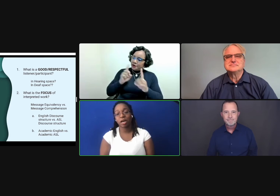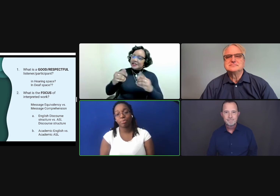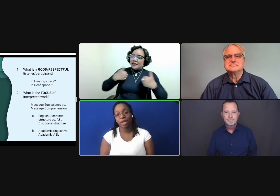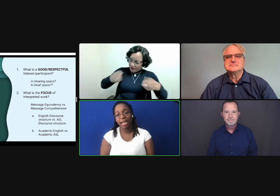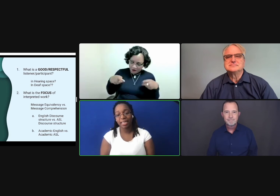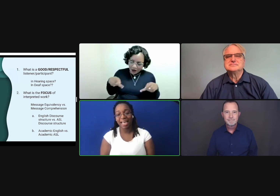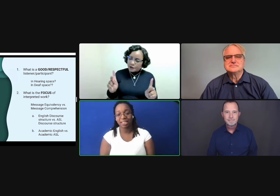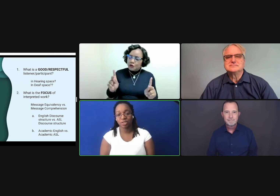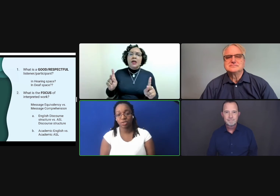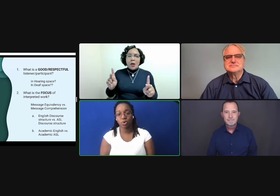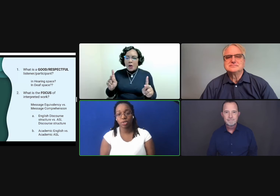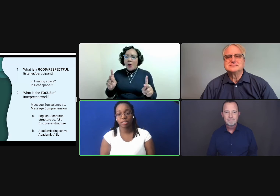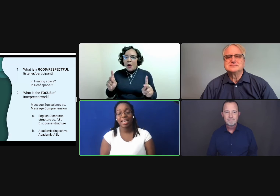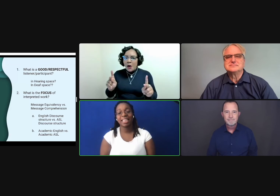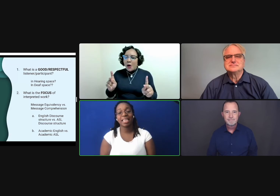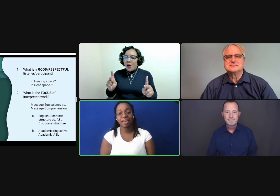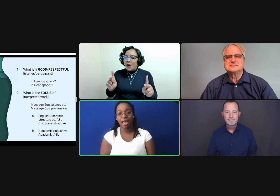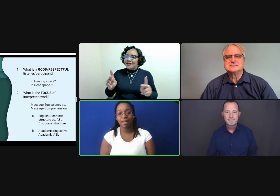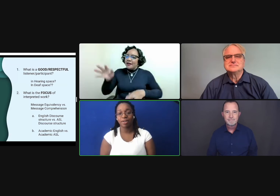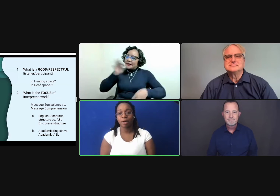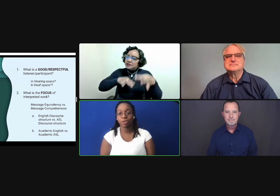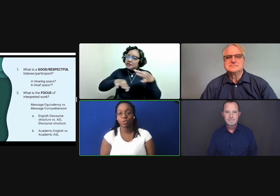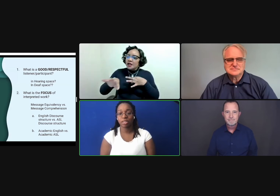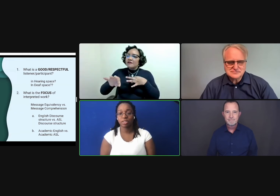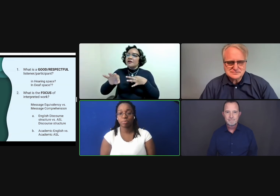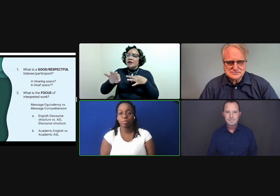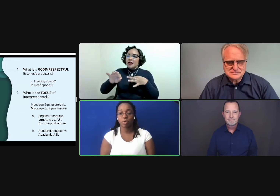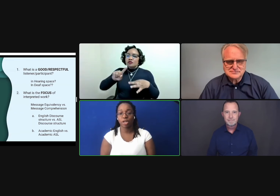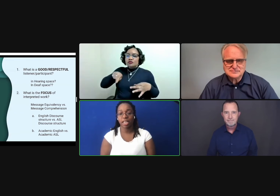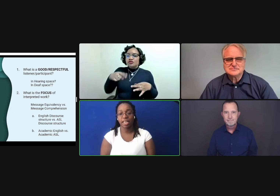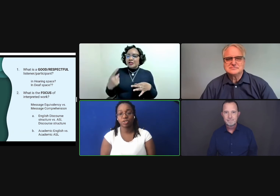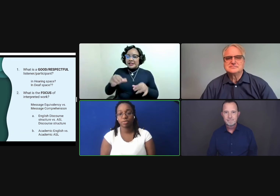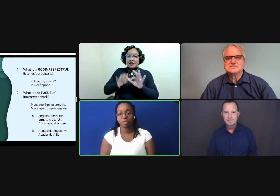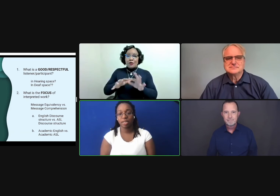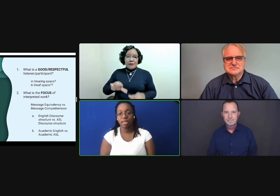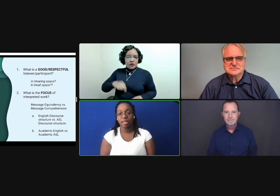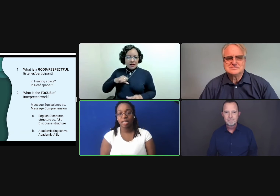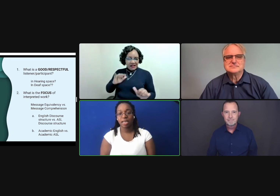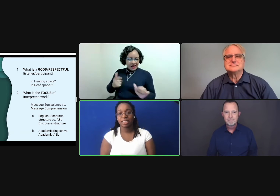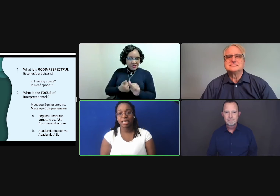to comprehend that discourse, then they have an opportunity to be more engaged.